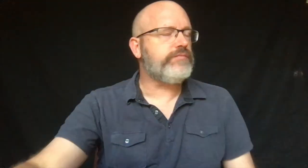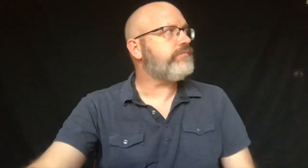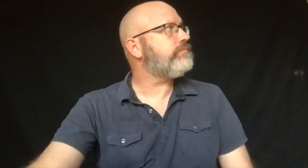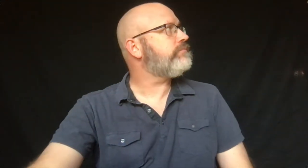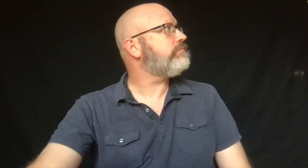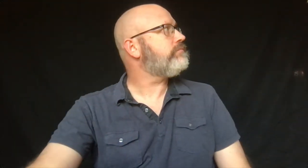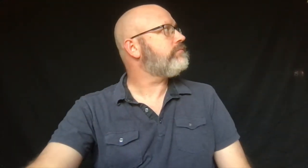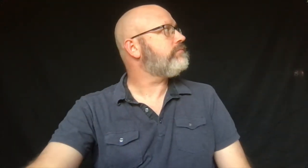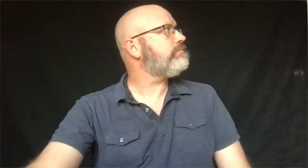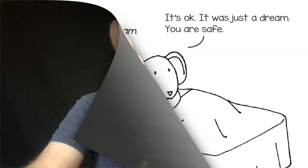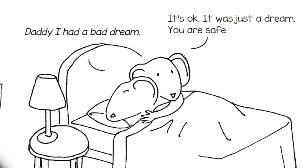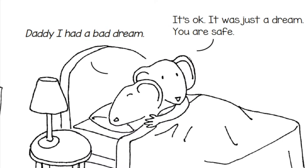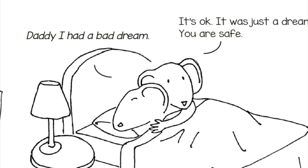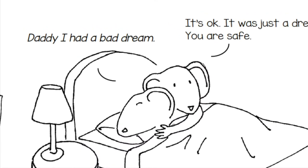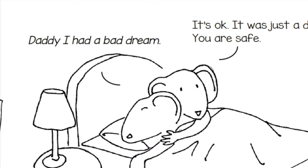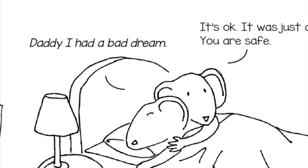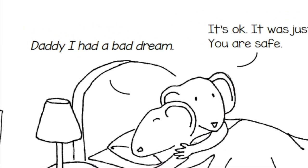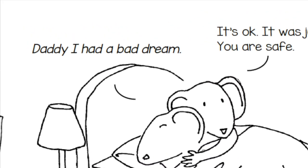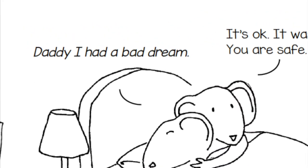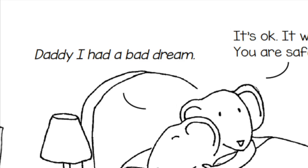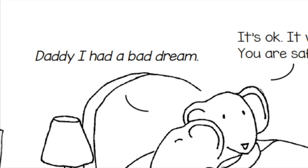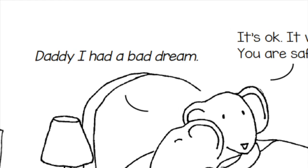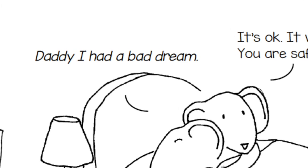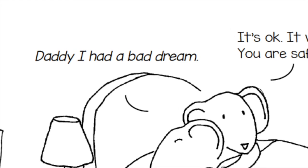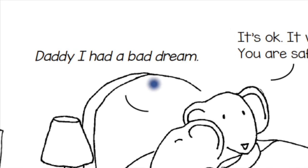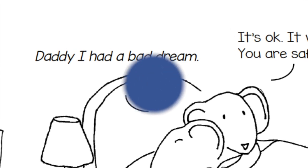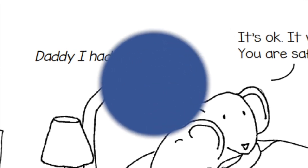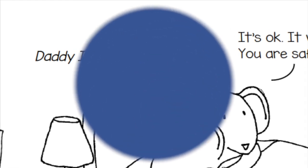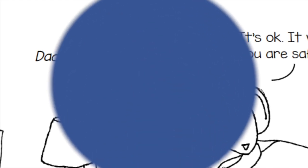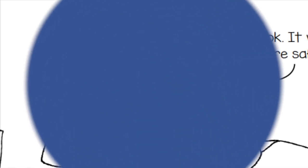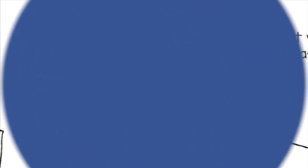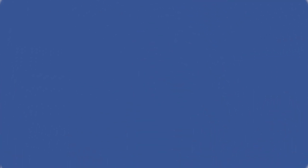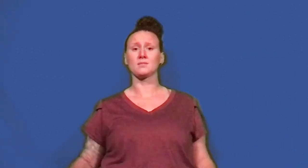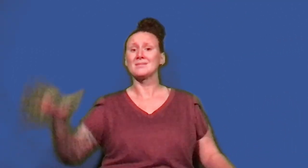and he knew Sam needed a little extra loving right now.